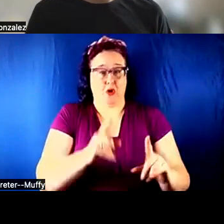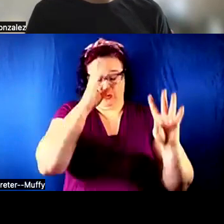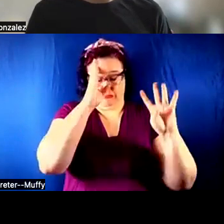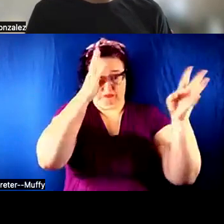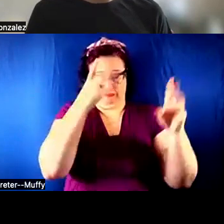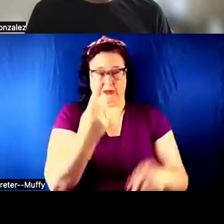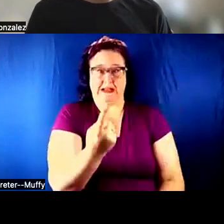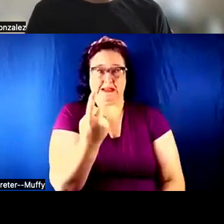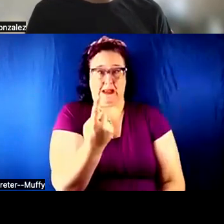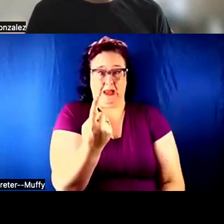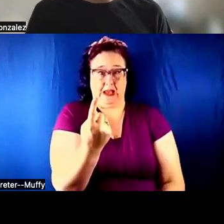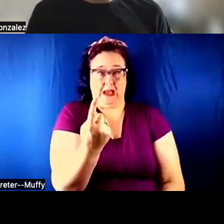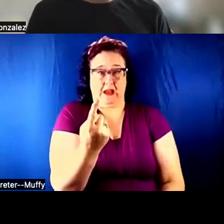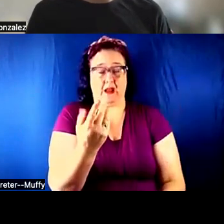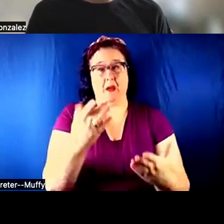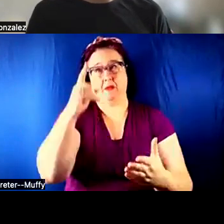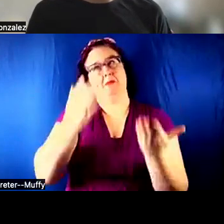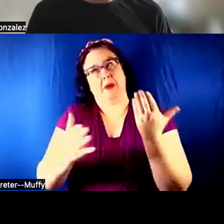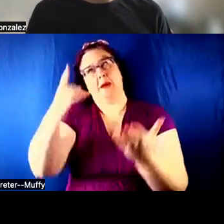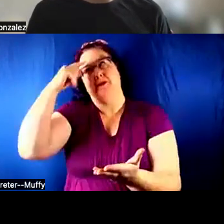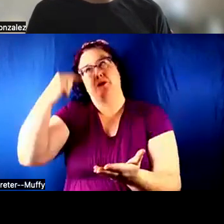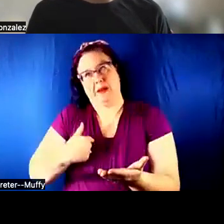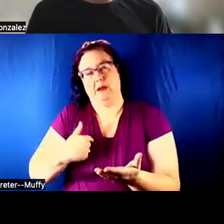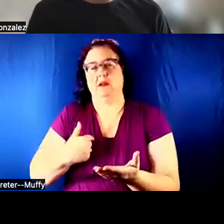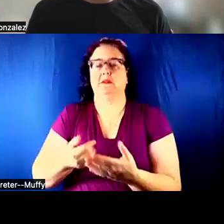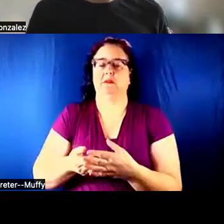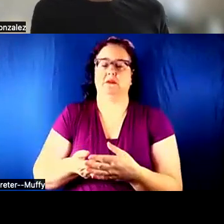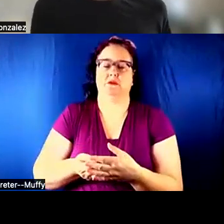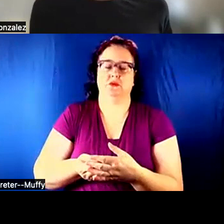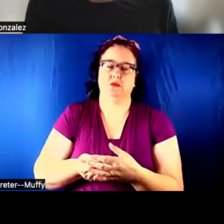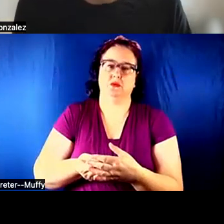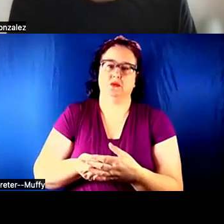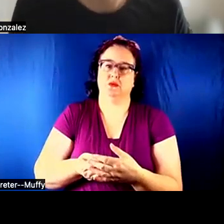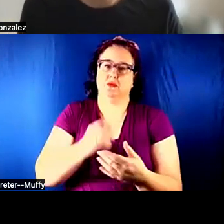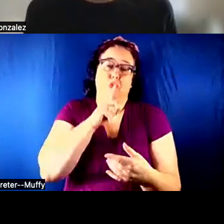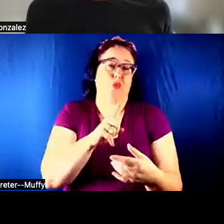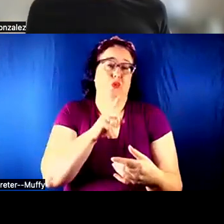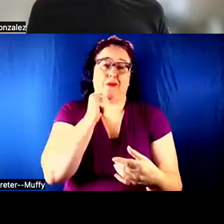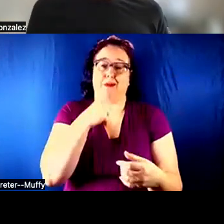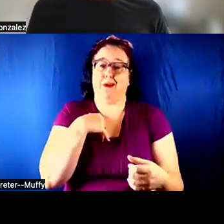MAYBE FOR ME, THEY ARE REALLY NOT SUPPORTING ACCESSIBLE